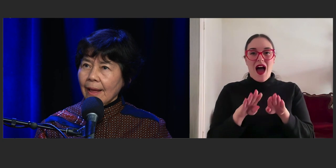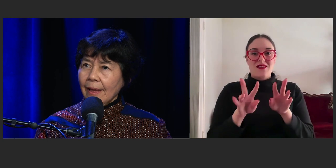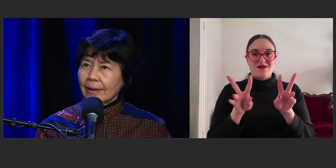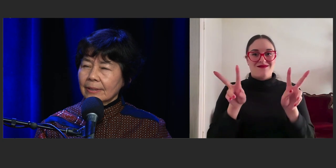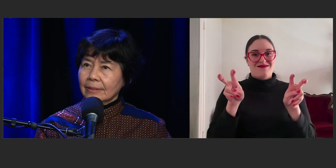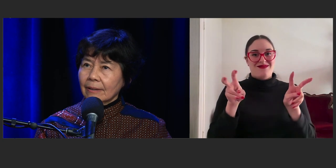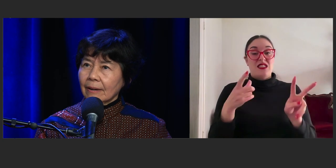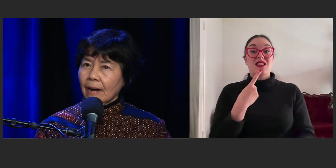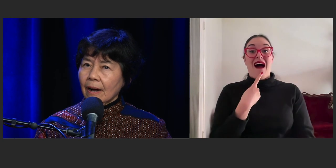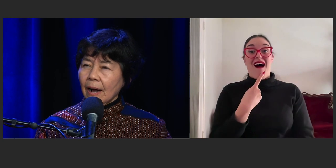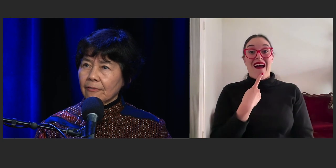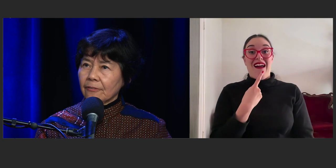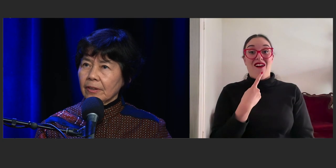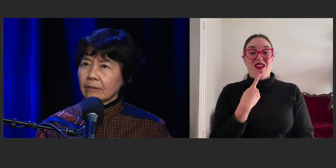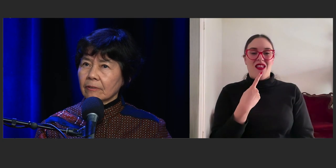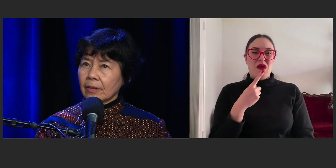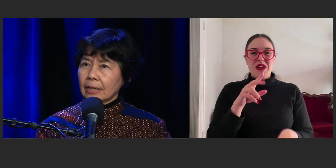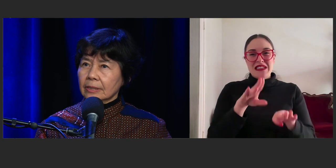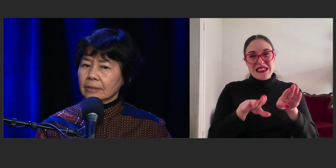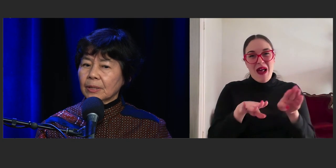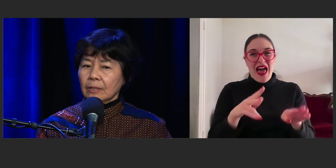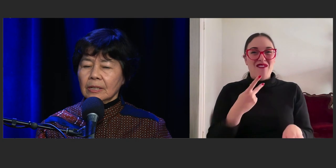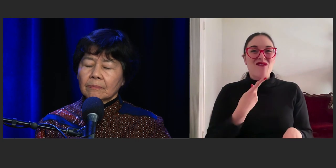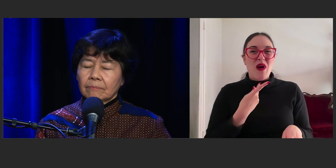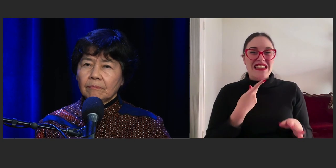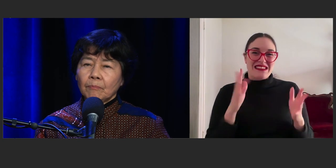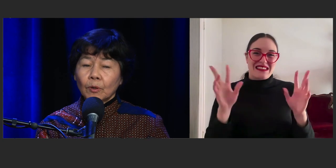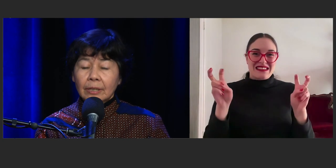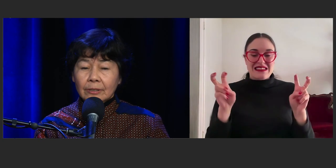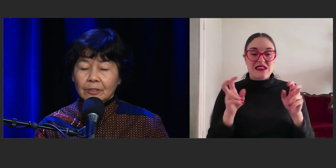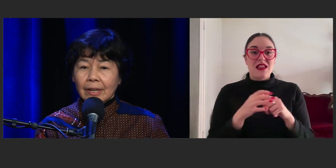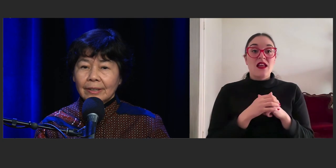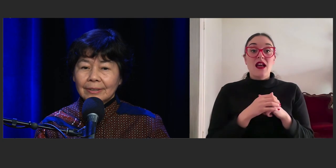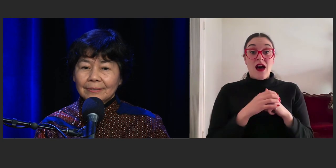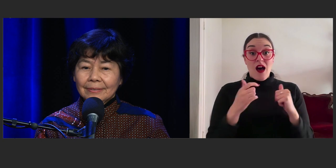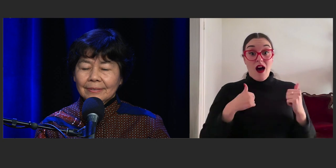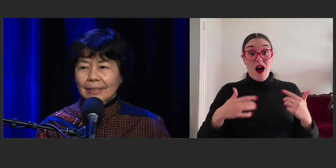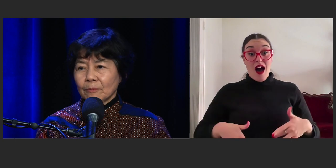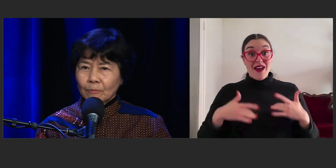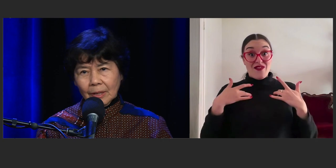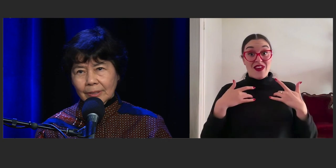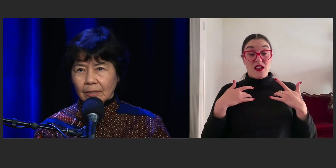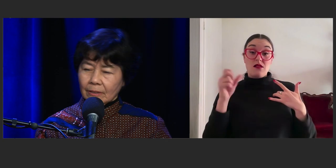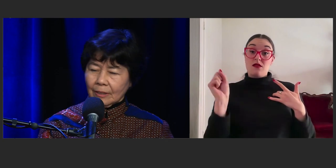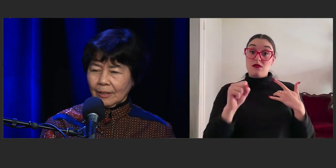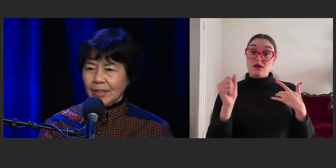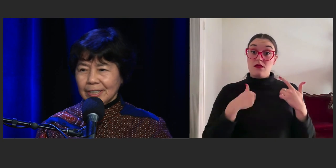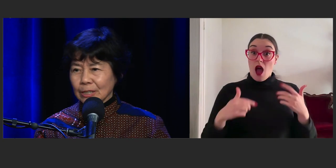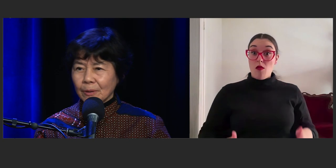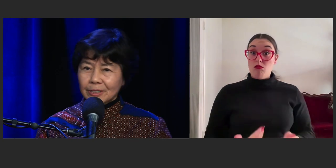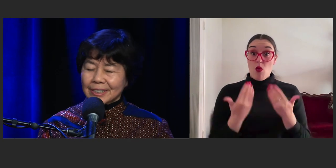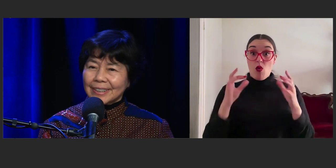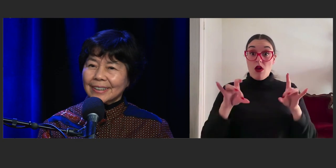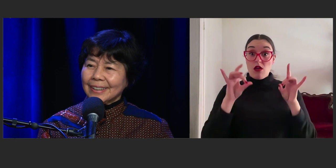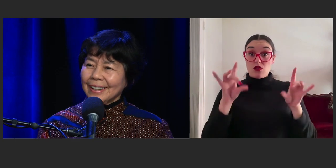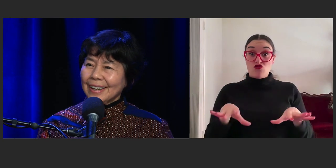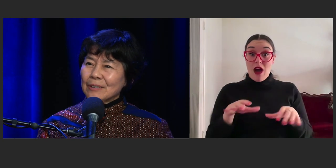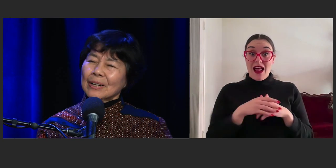And I feel that because I'm born in Australia and I think I'm Aussie,